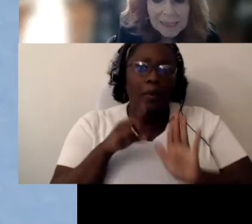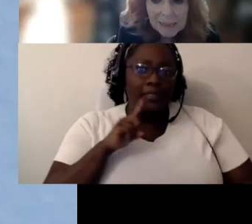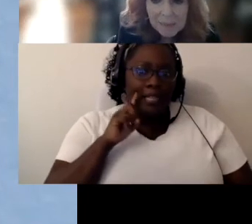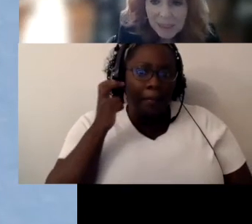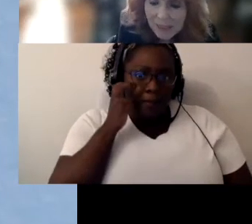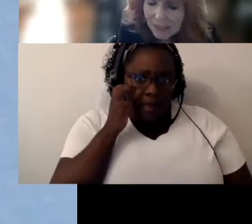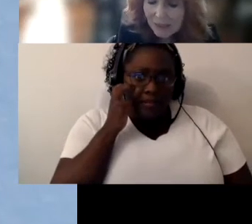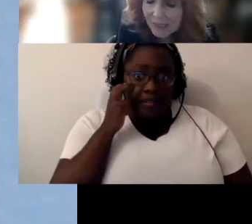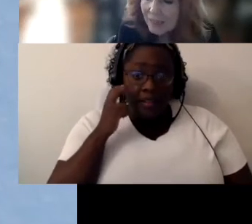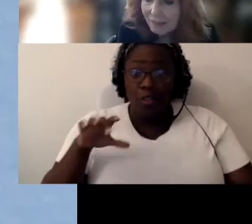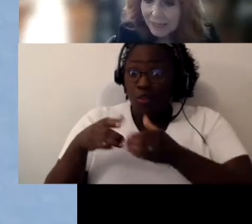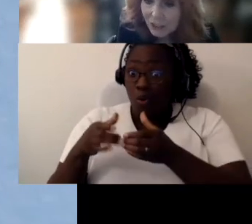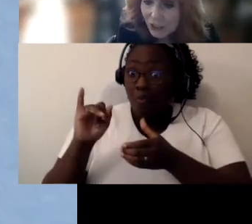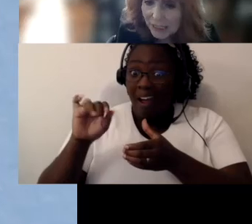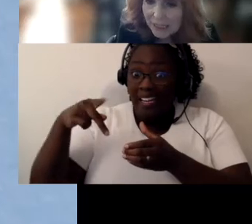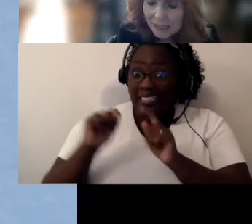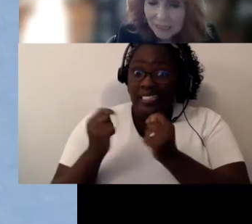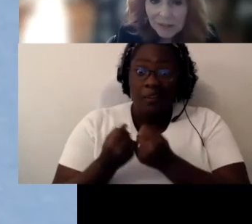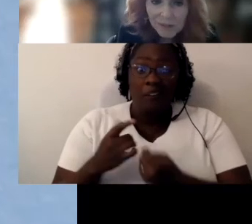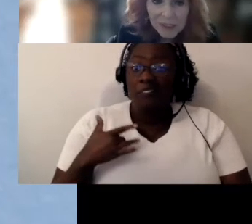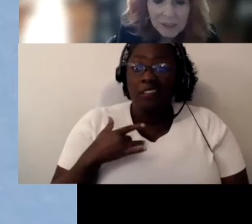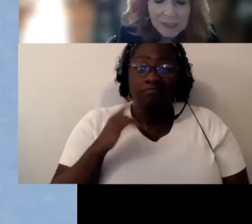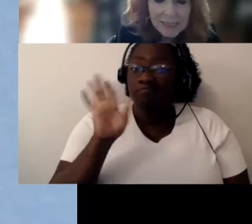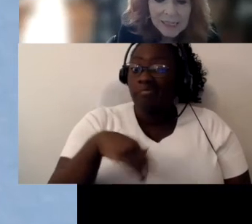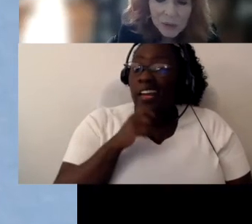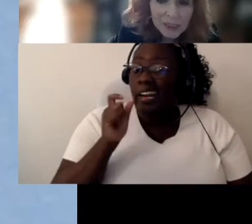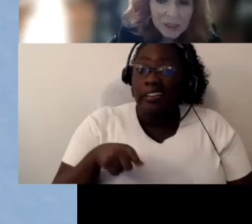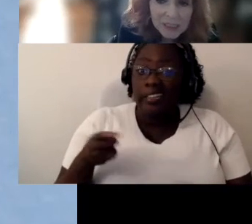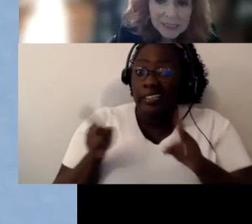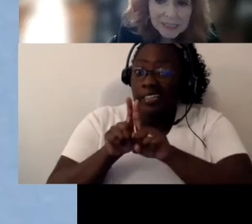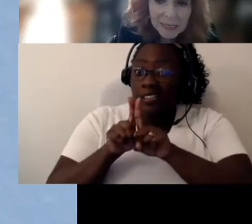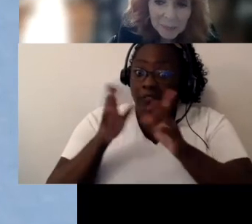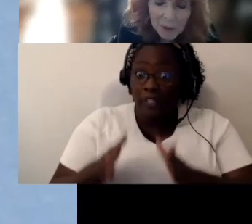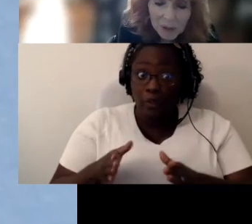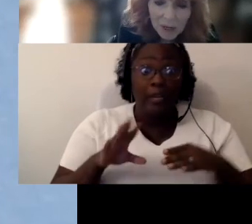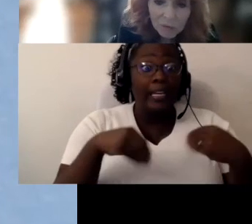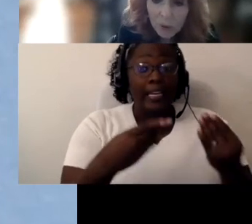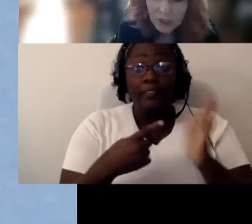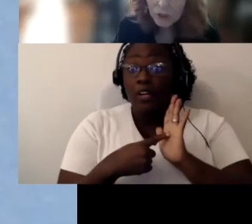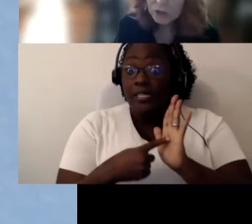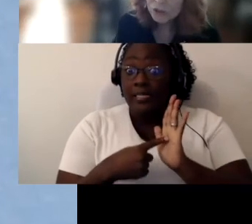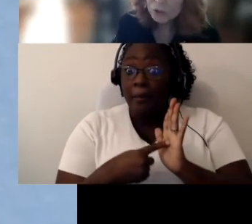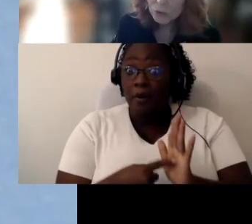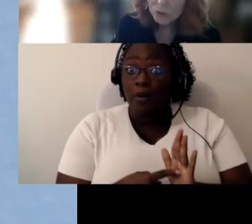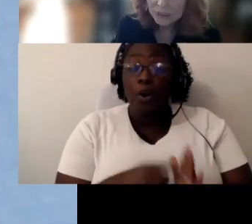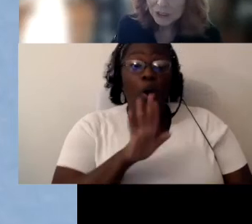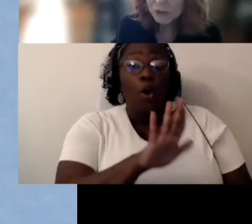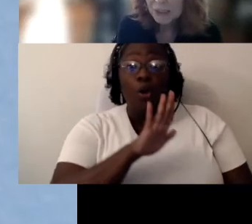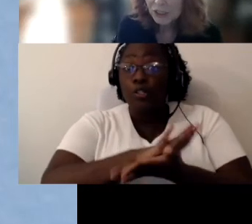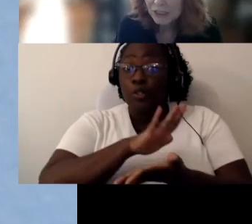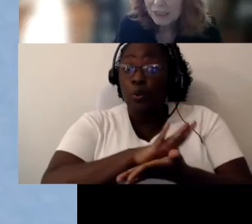team didn’t think she needed an intervener. So here is an example of what her school situation